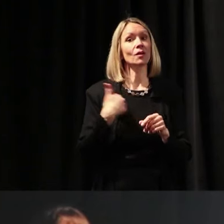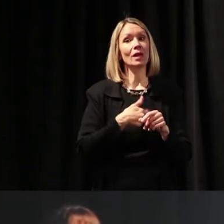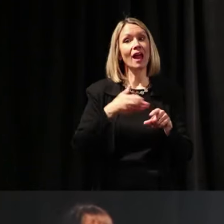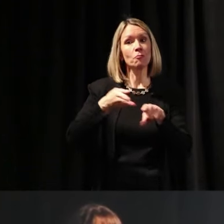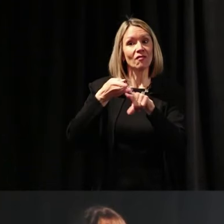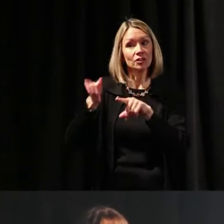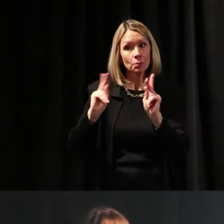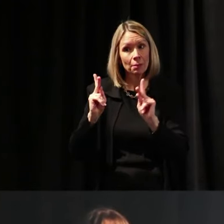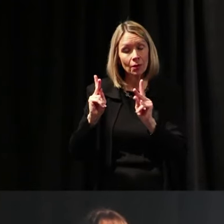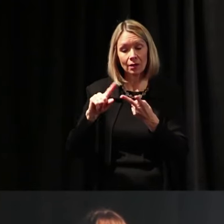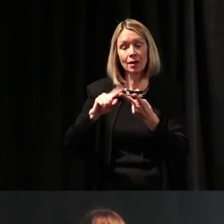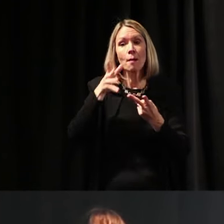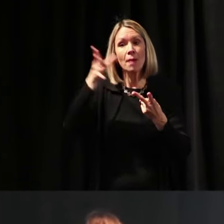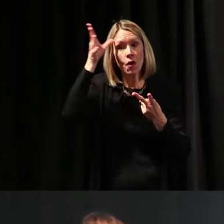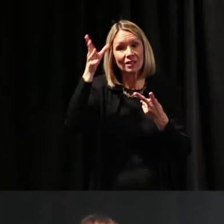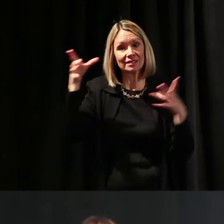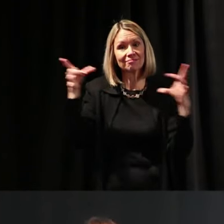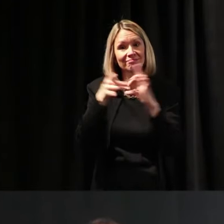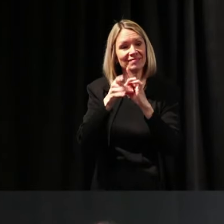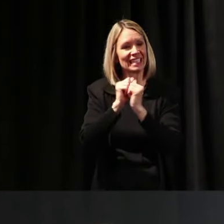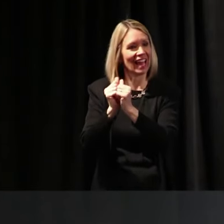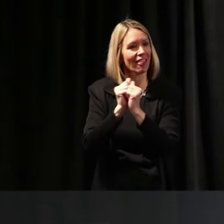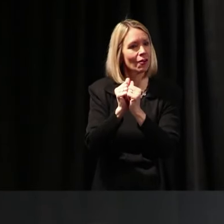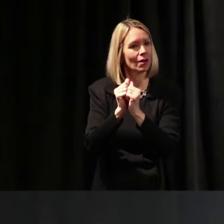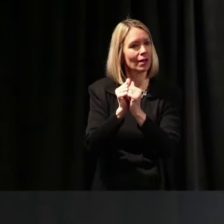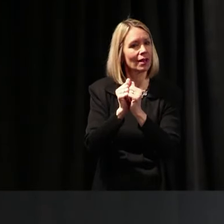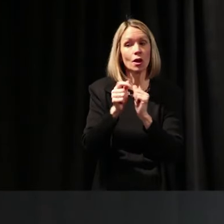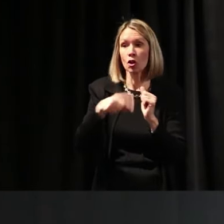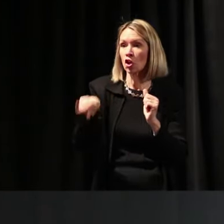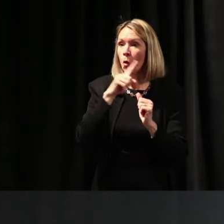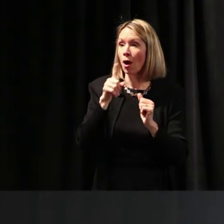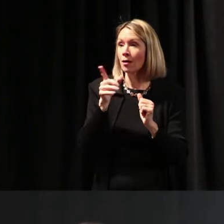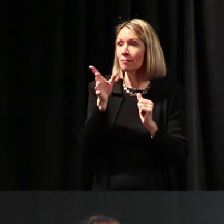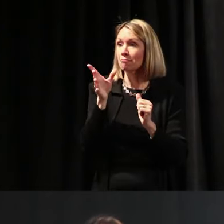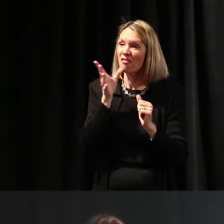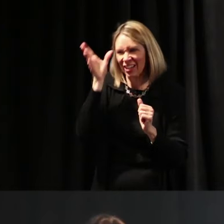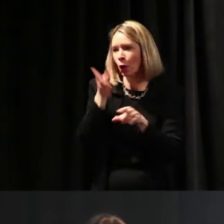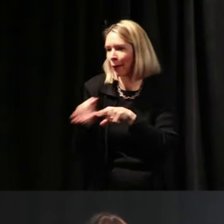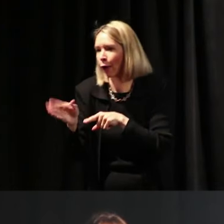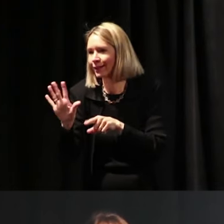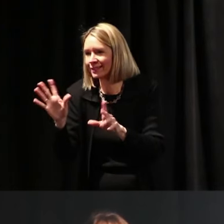and we have parents together. You guys are professional parents. You are.